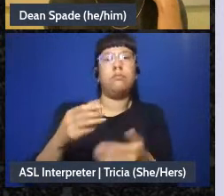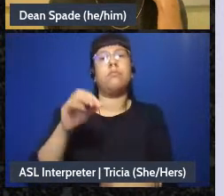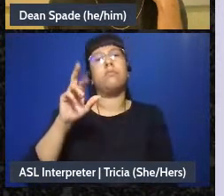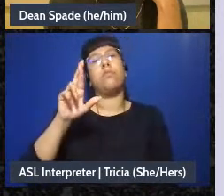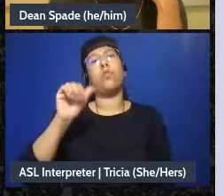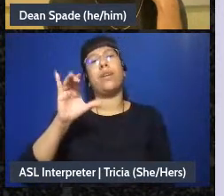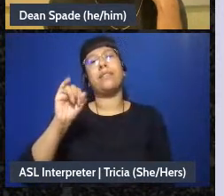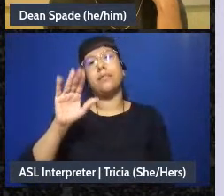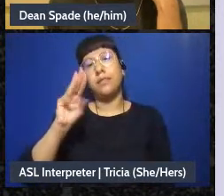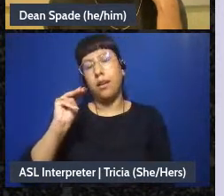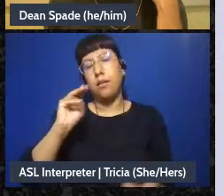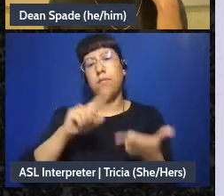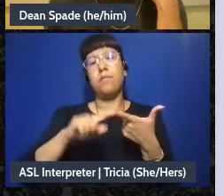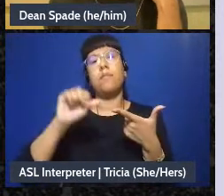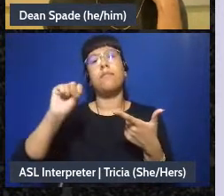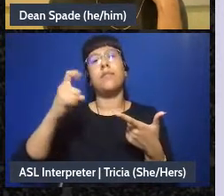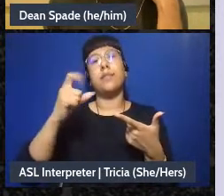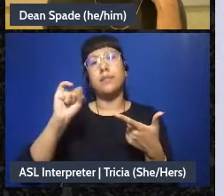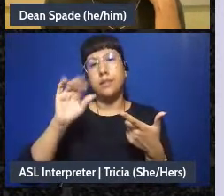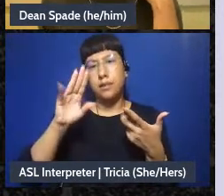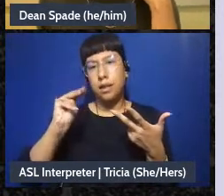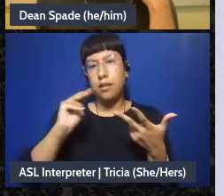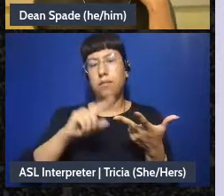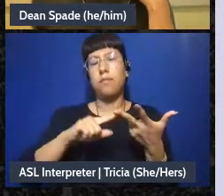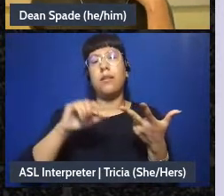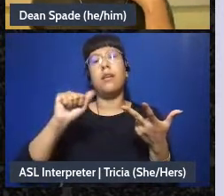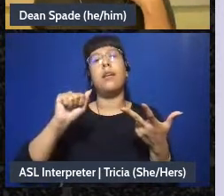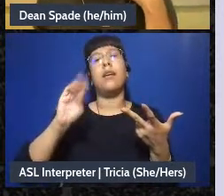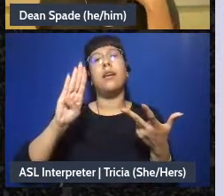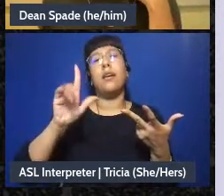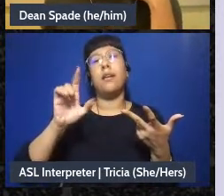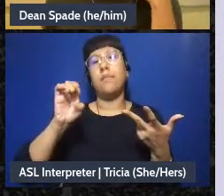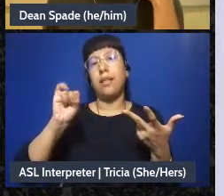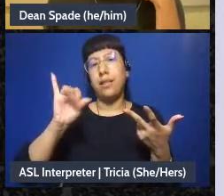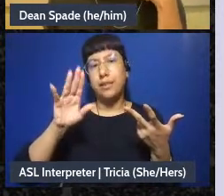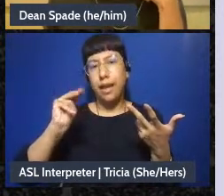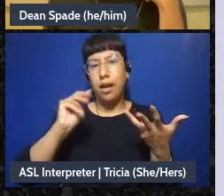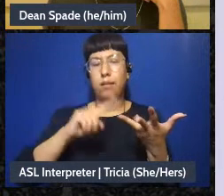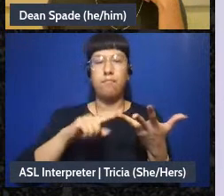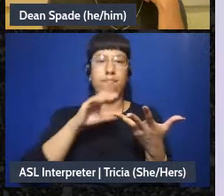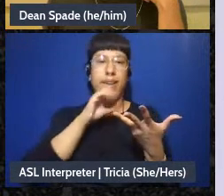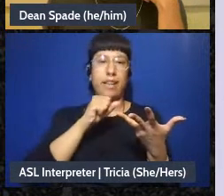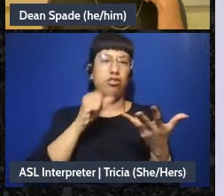and other patterns of oppression just like we constantly hear stories about situations in